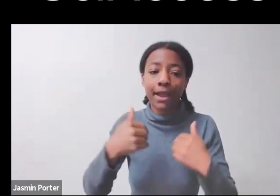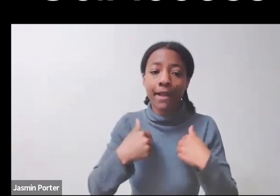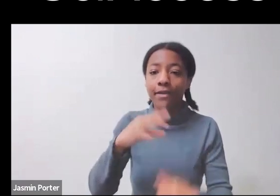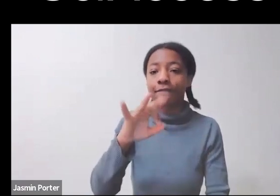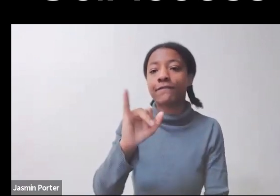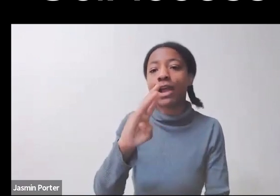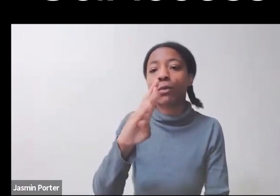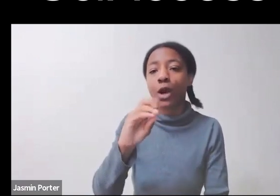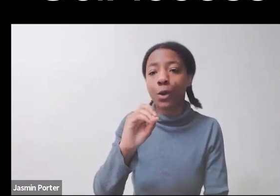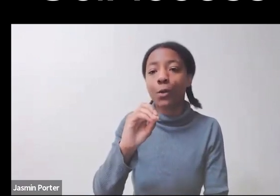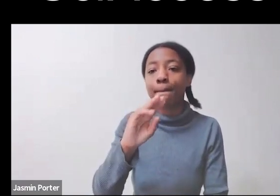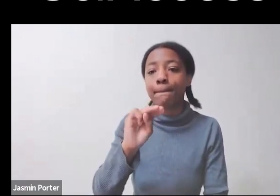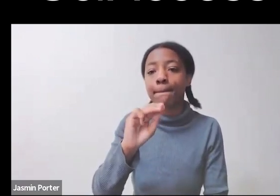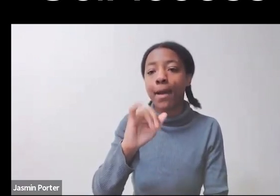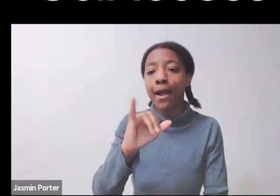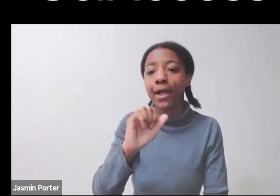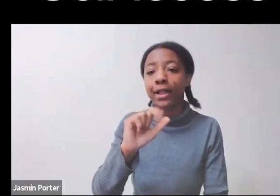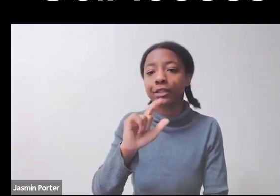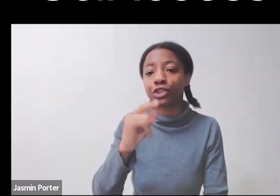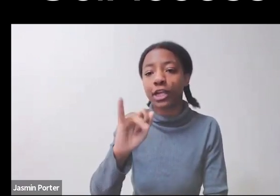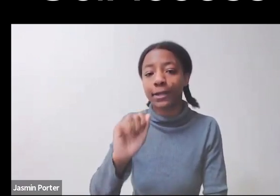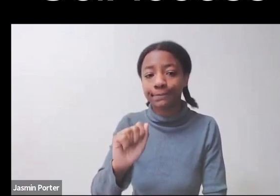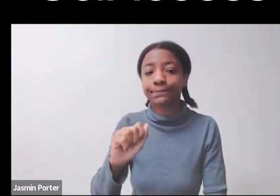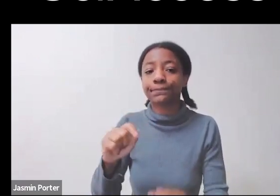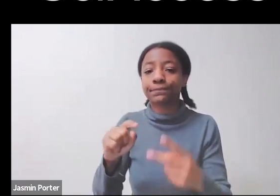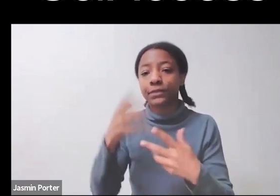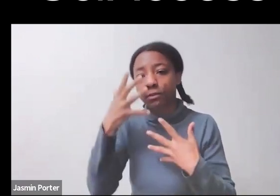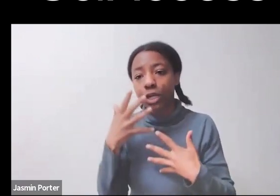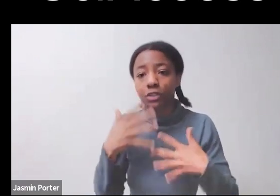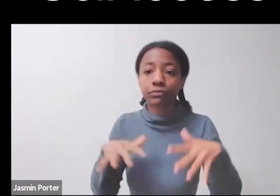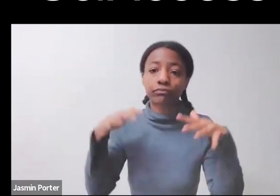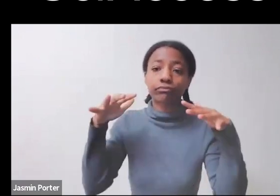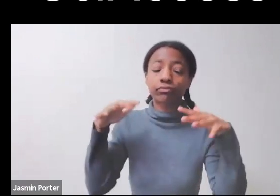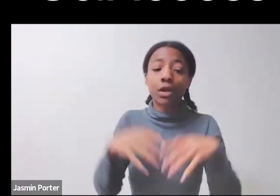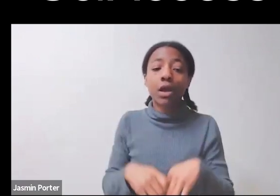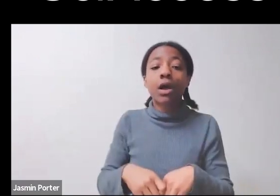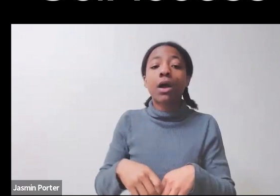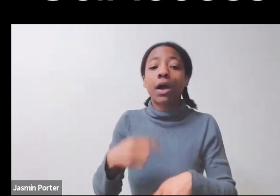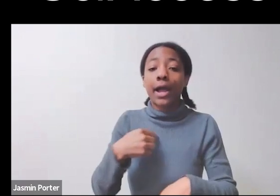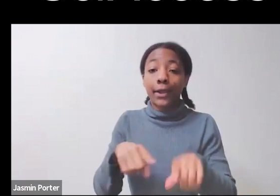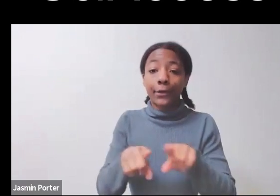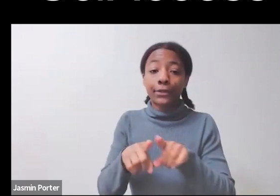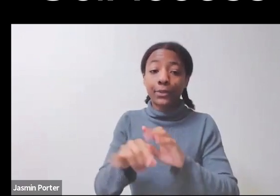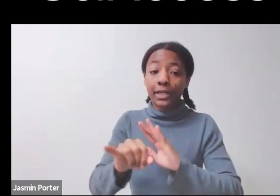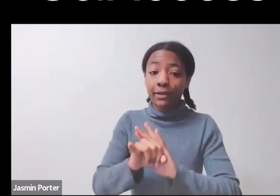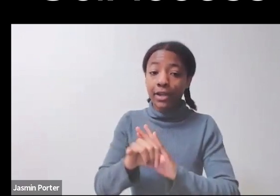I also identify as a daughter of a legally blind Latina and with sisters who are also disabled.